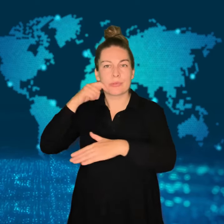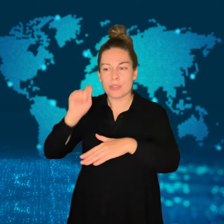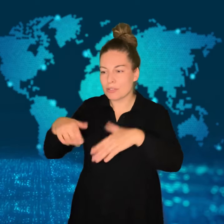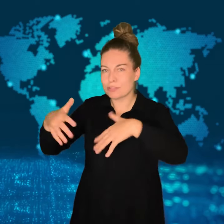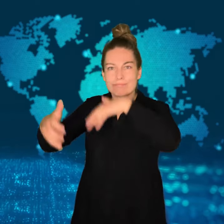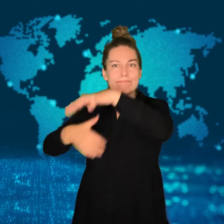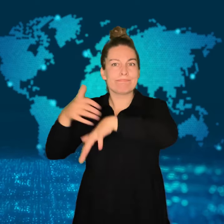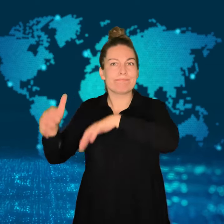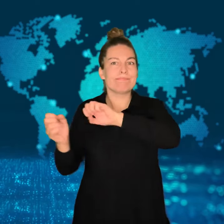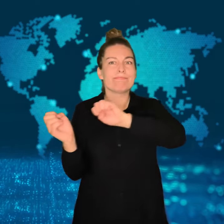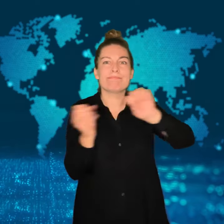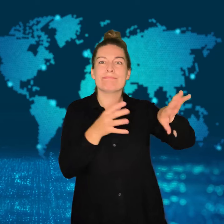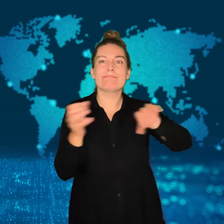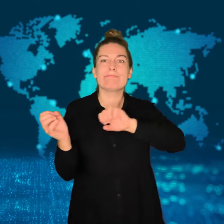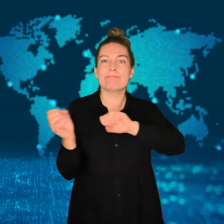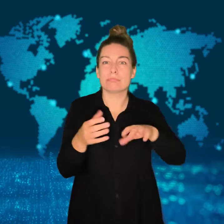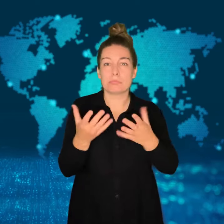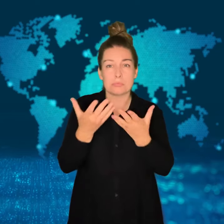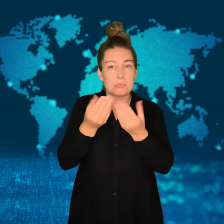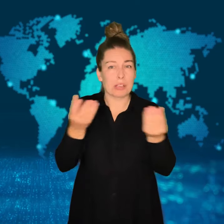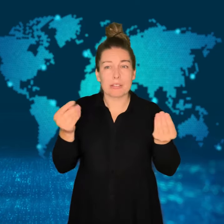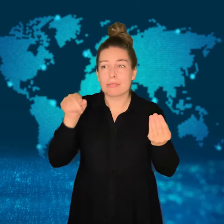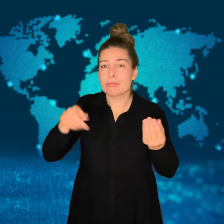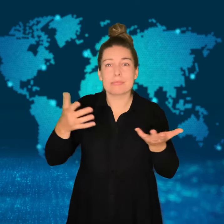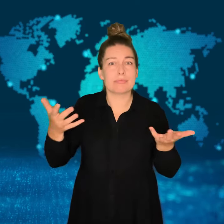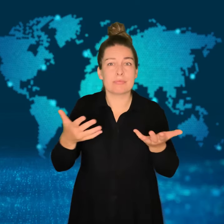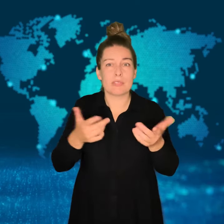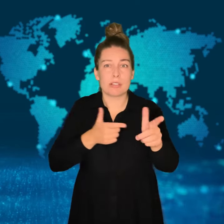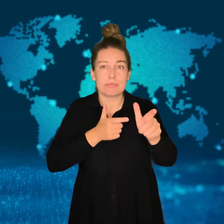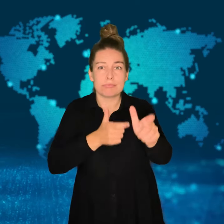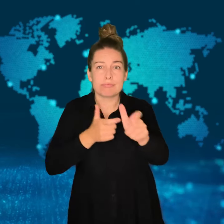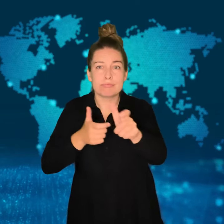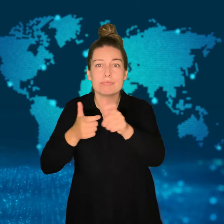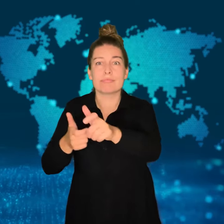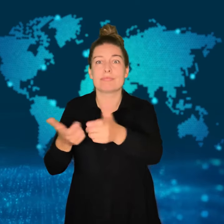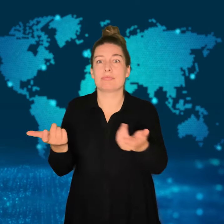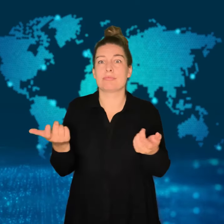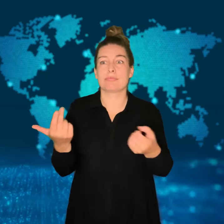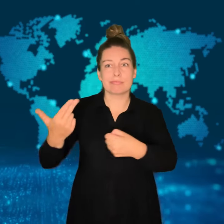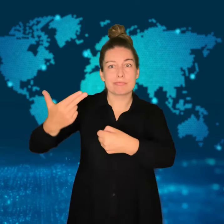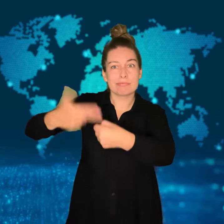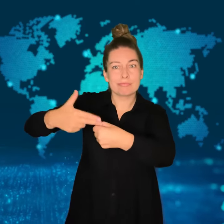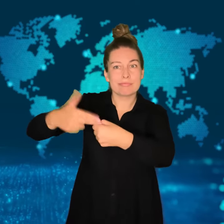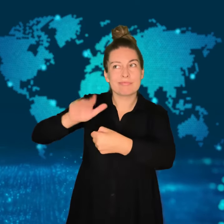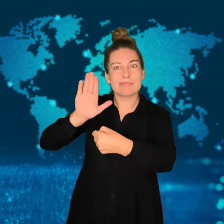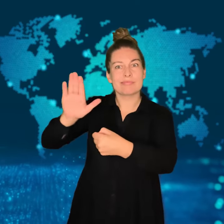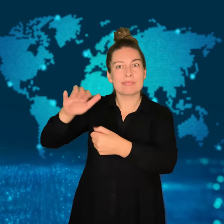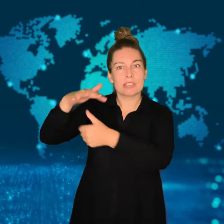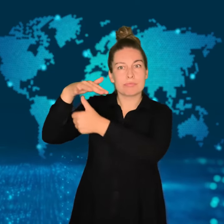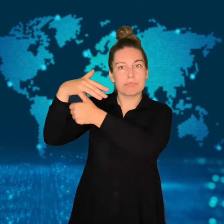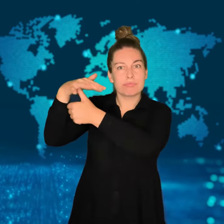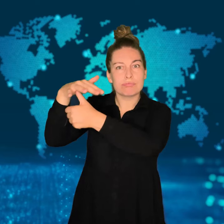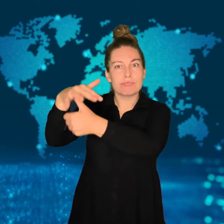and removed Russian military equipment.